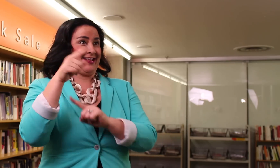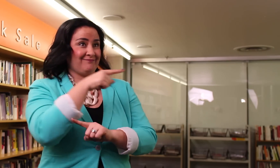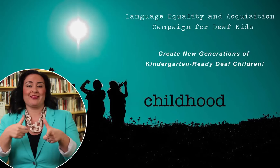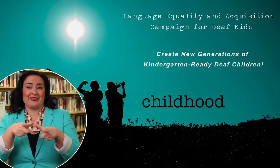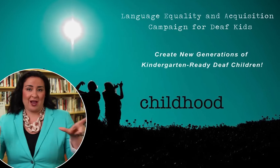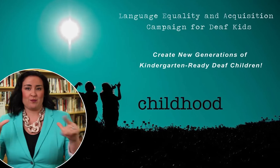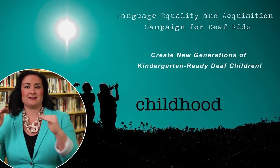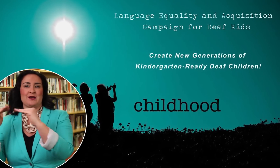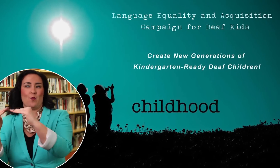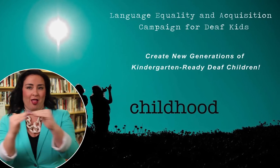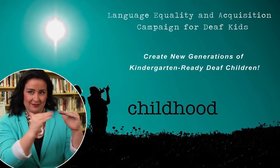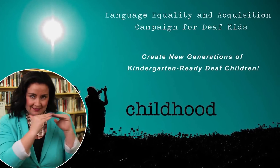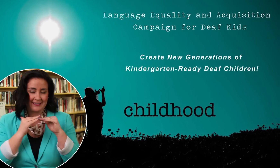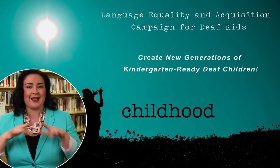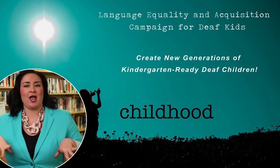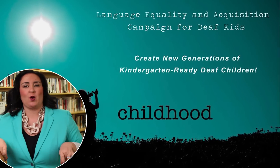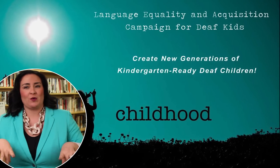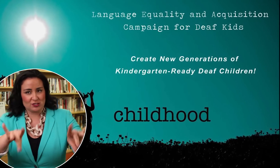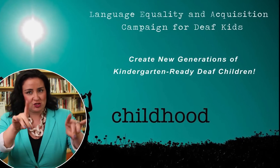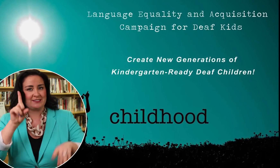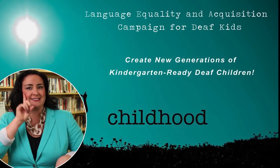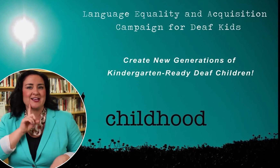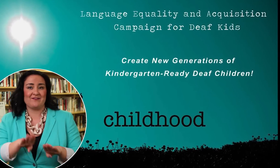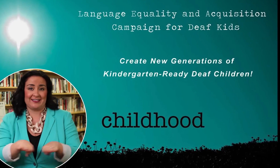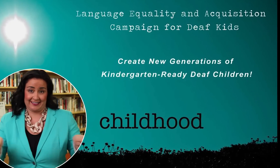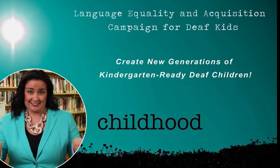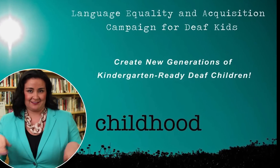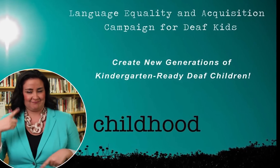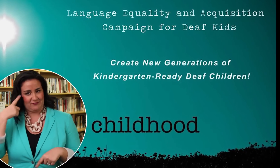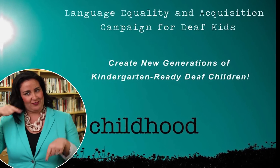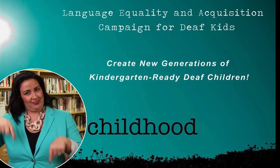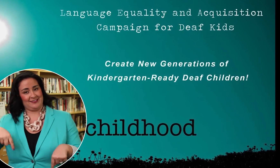Language Equality and Acquisition for Deaf Kids -- for this campaign.